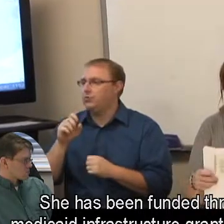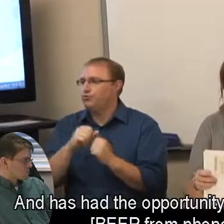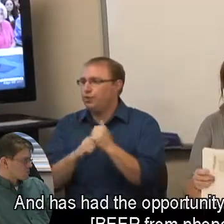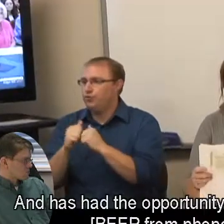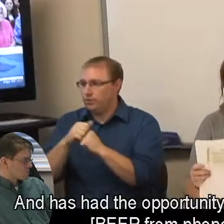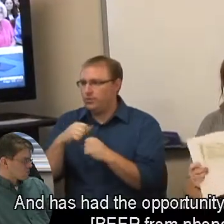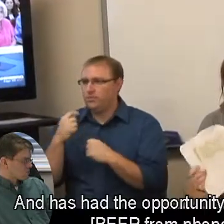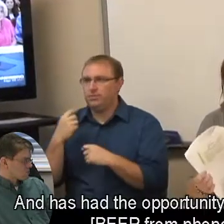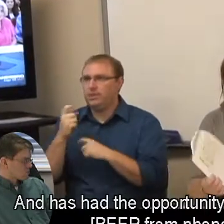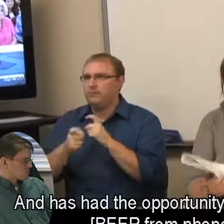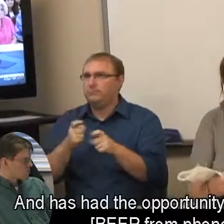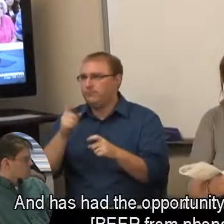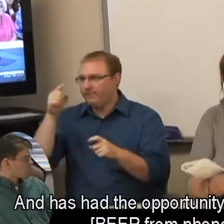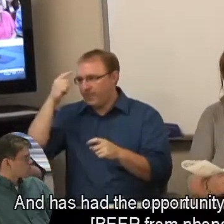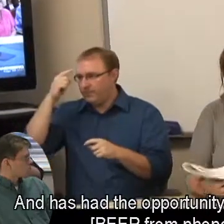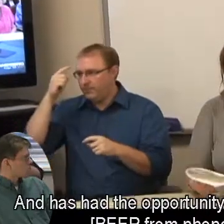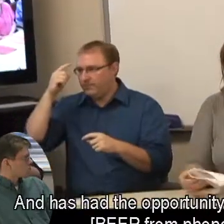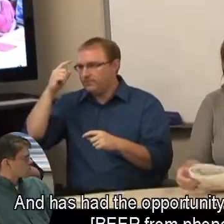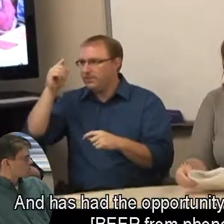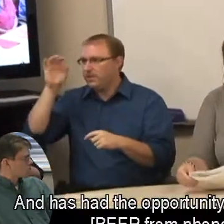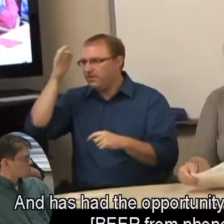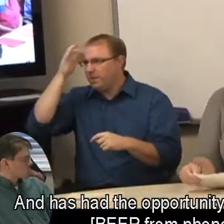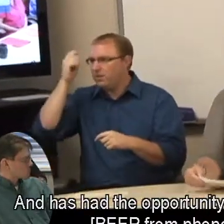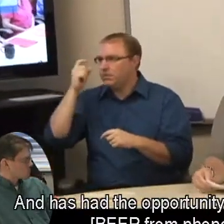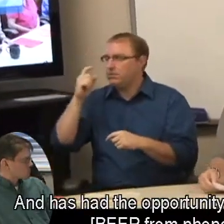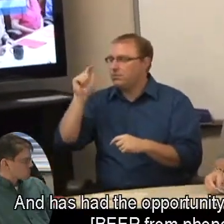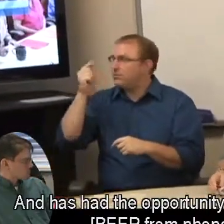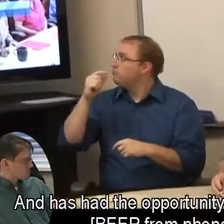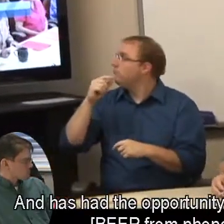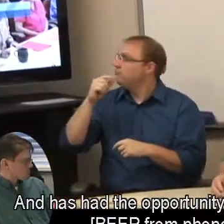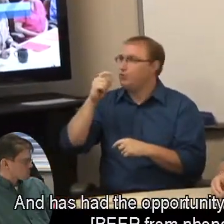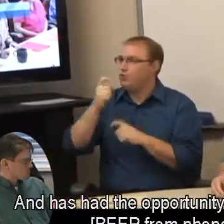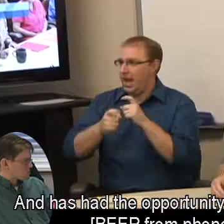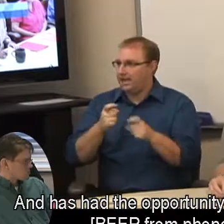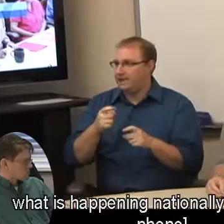And has had the opportunity to research [BEEP from phone]